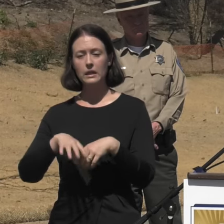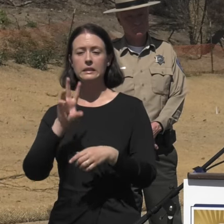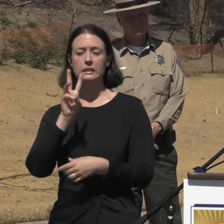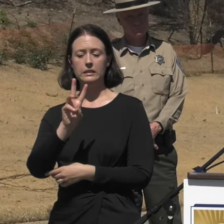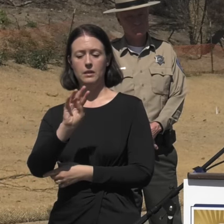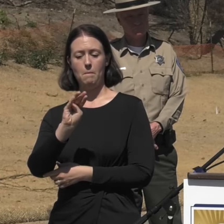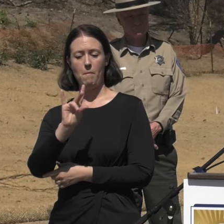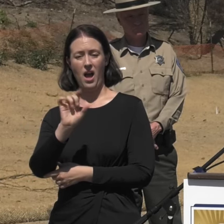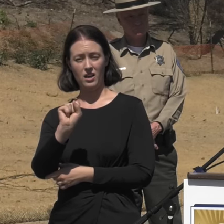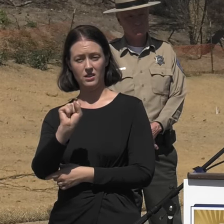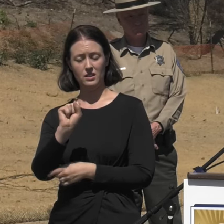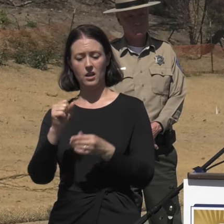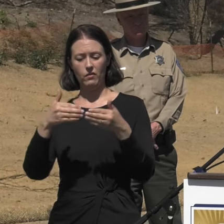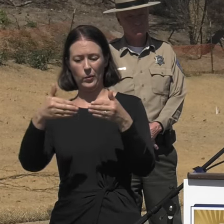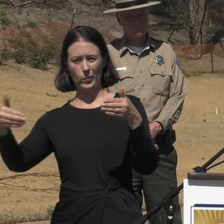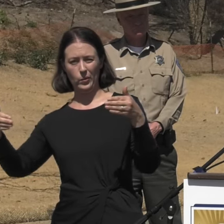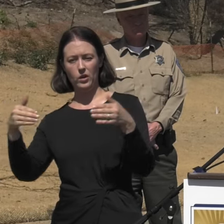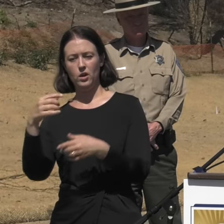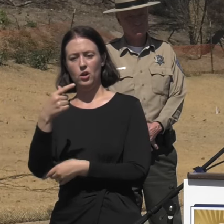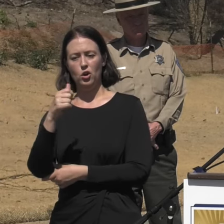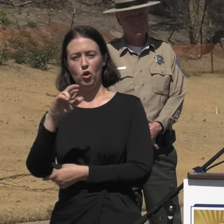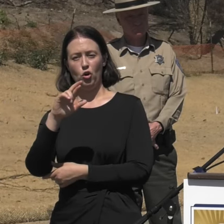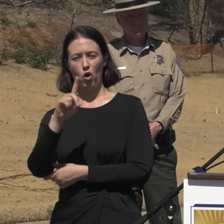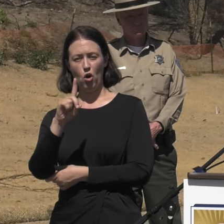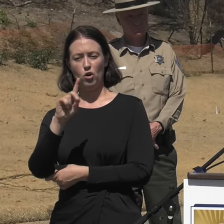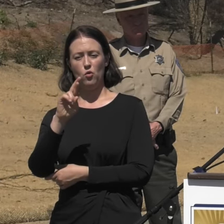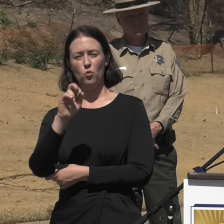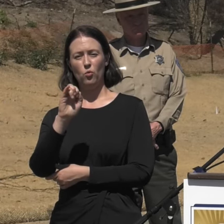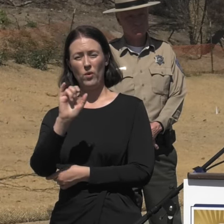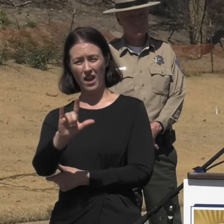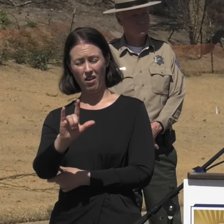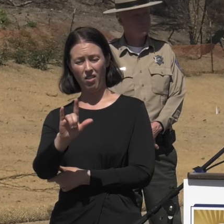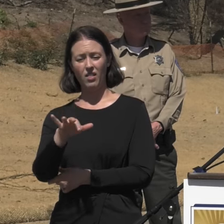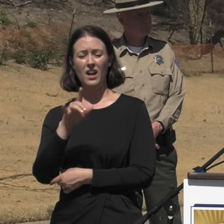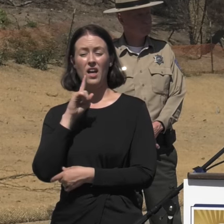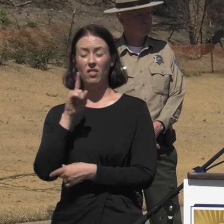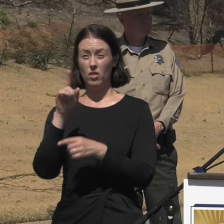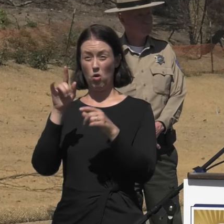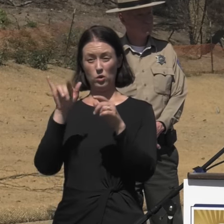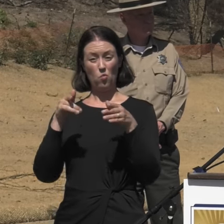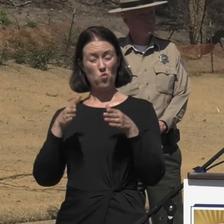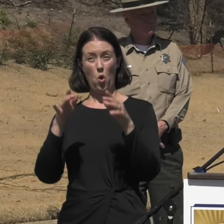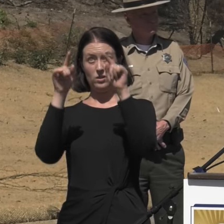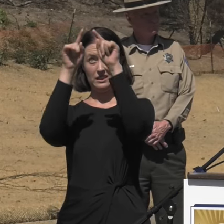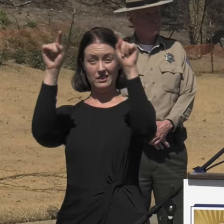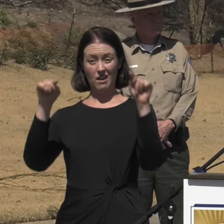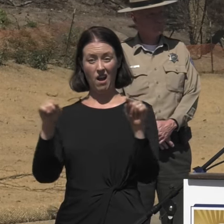600 traffic and road signs destroyed. These signs are important. The roadways in the area, absolutely important